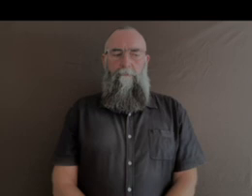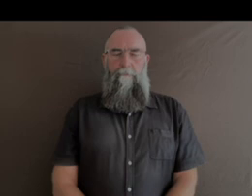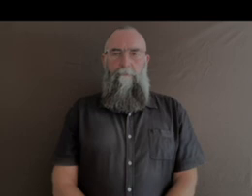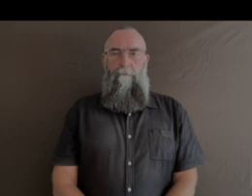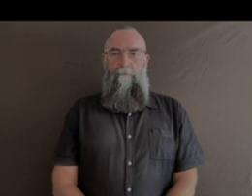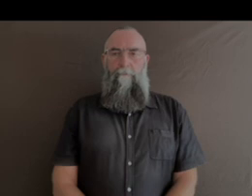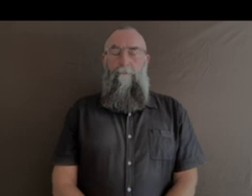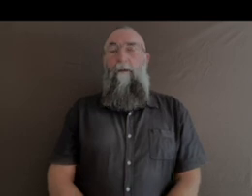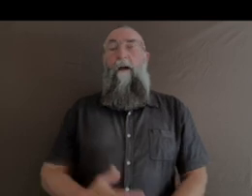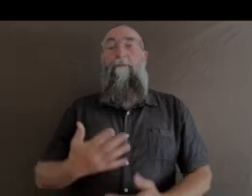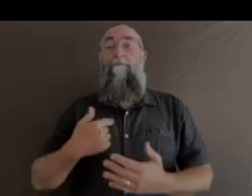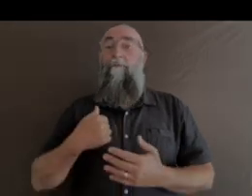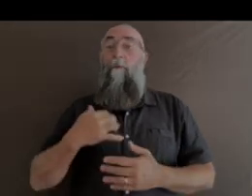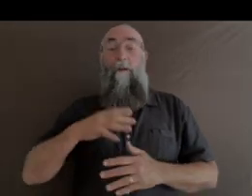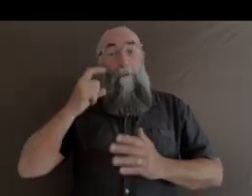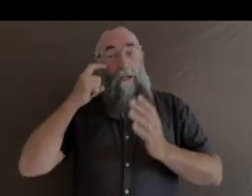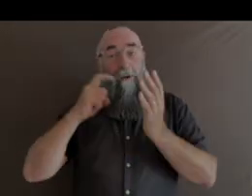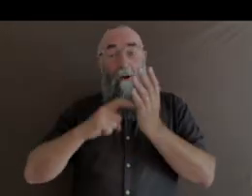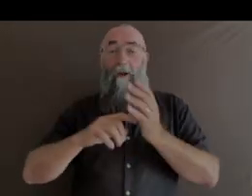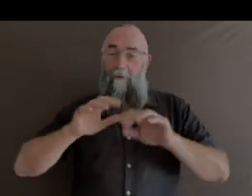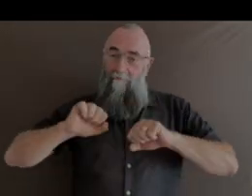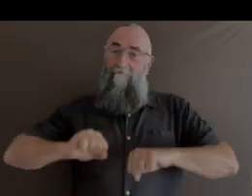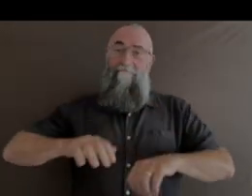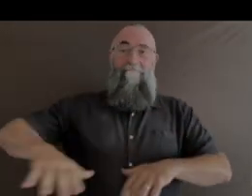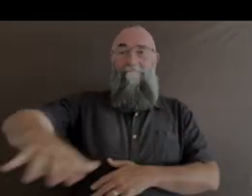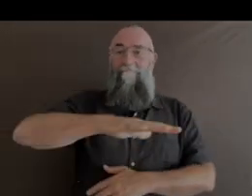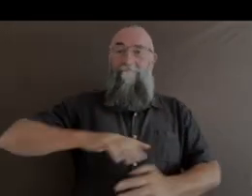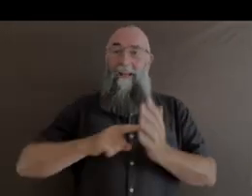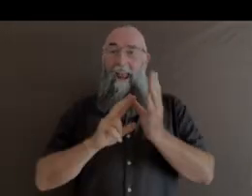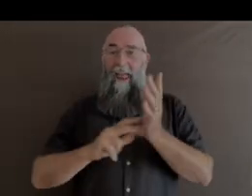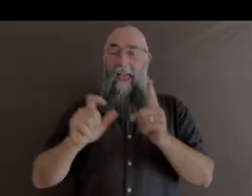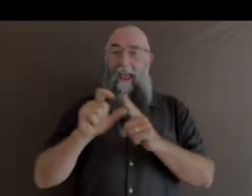We warmly acknowledge the traditional custodians of the land from which we are coming to you.